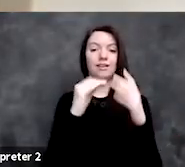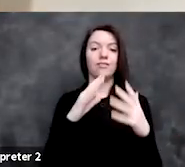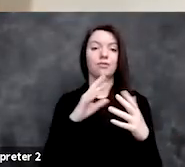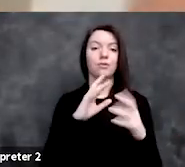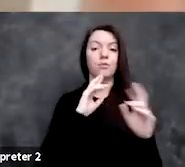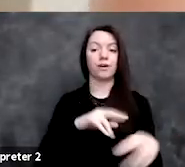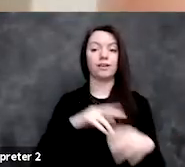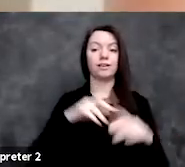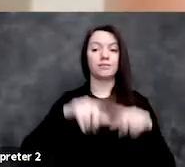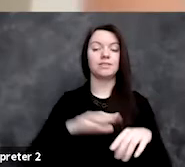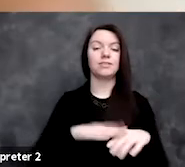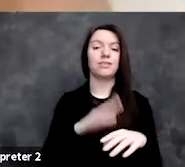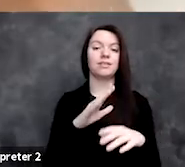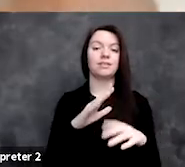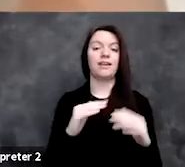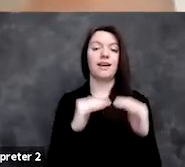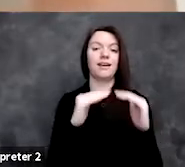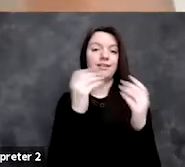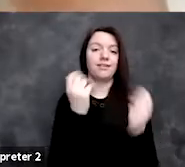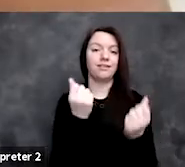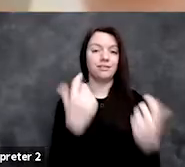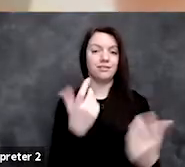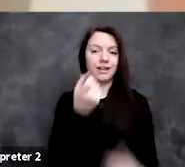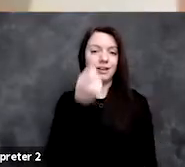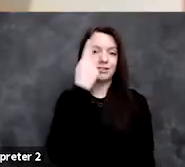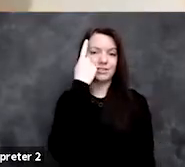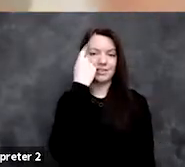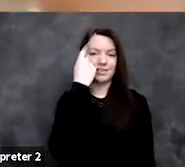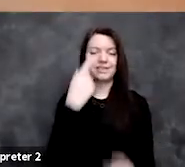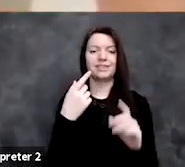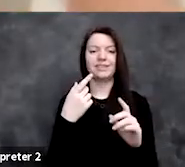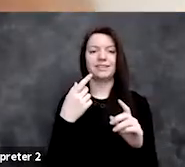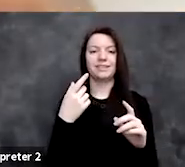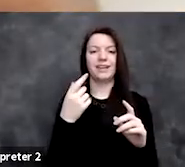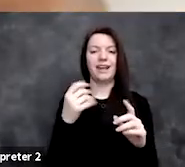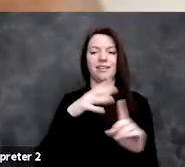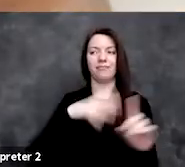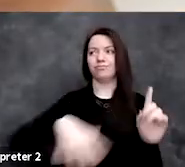to the level of understanding in the ambient society